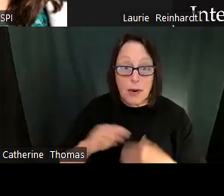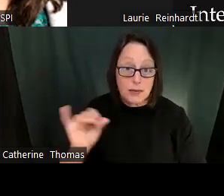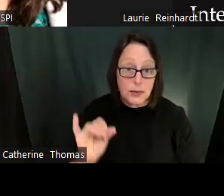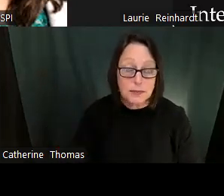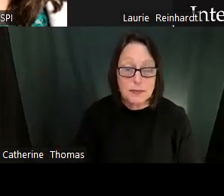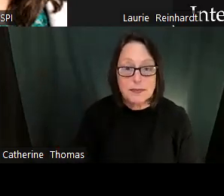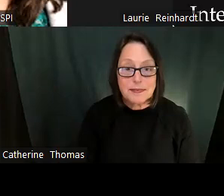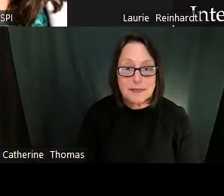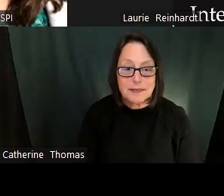And that's both explicit instruction pieces as well as other programs that are more based on like those general practices as well as other programs that are more based on like those general practices that I talked about previously, those general practices that I talked about previously.